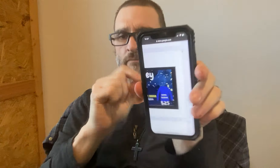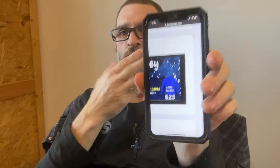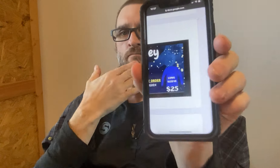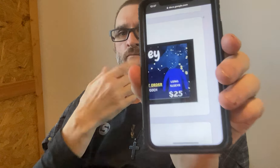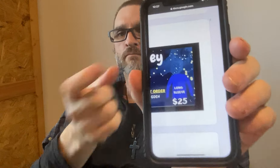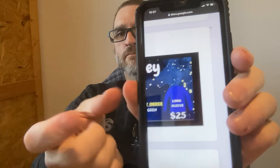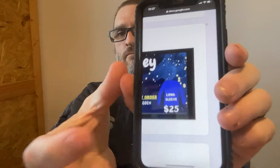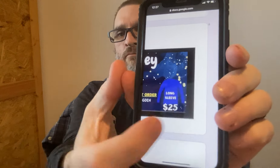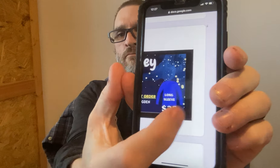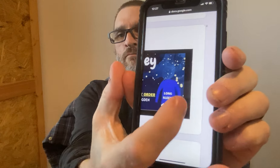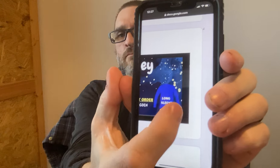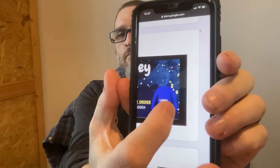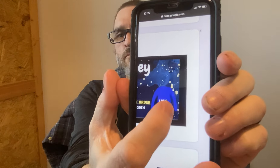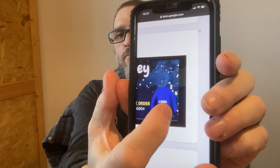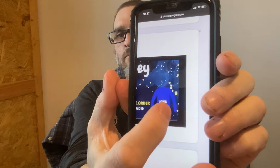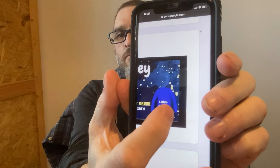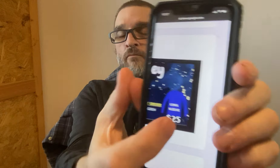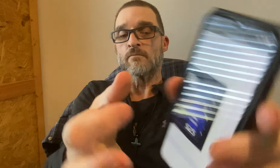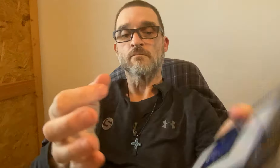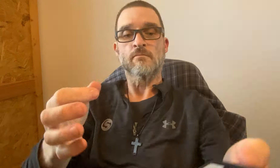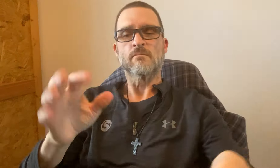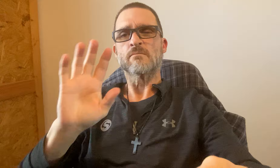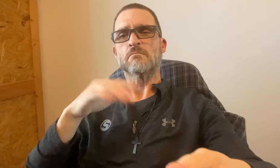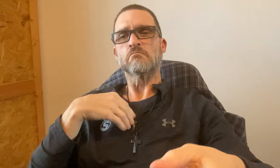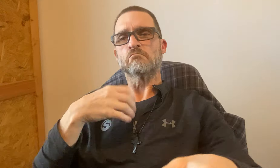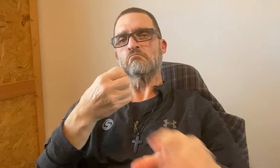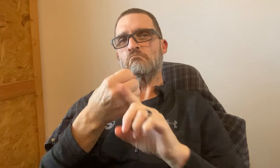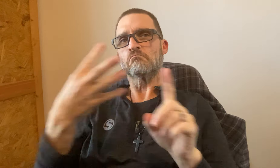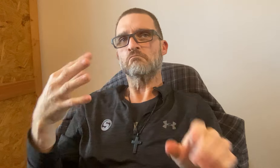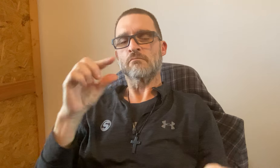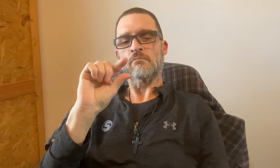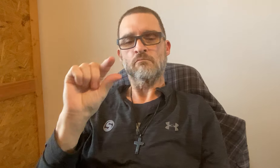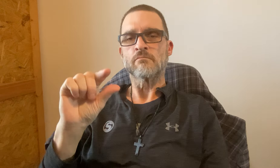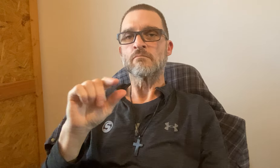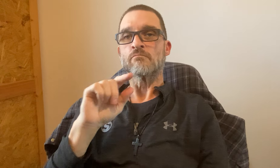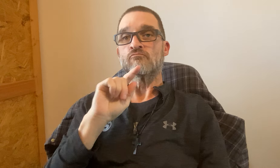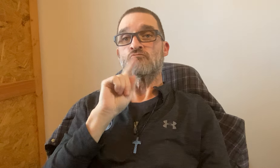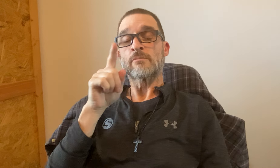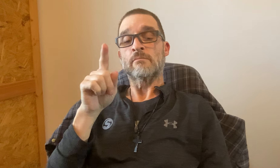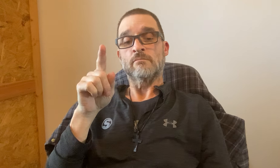That's exactly the color. I'll go into details a little bit.